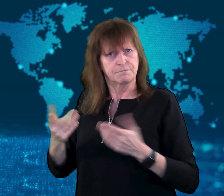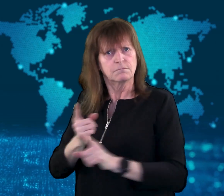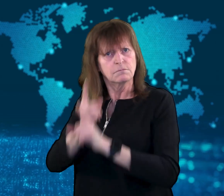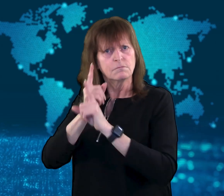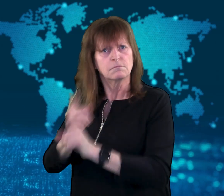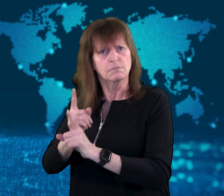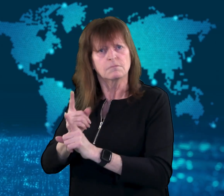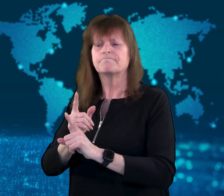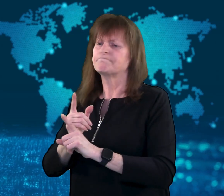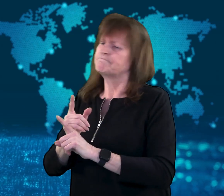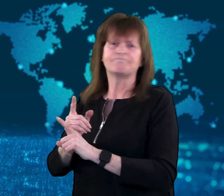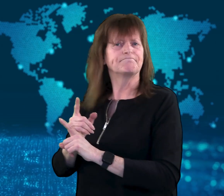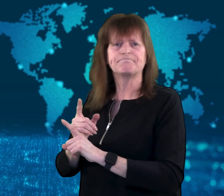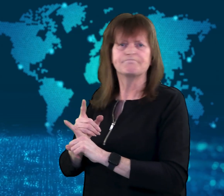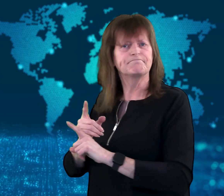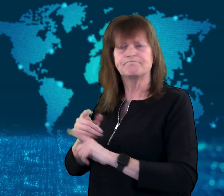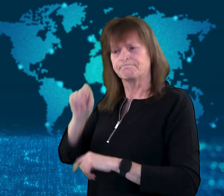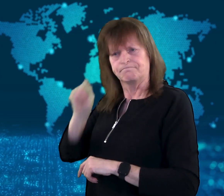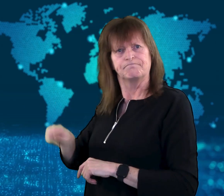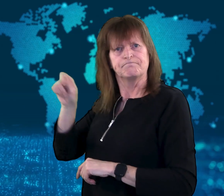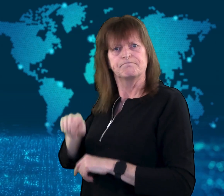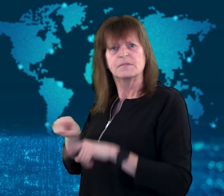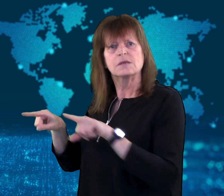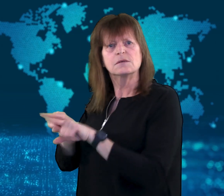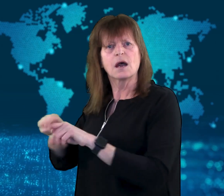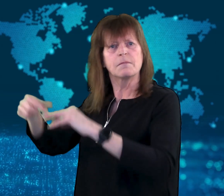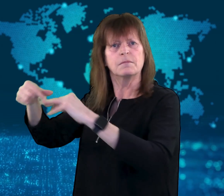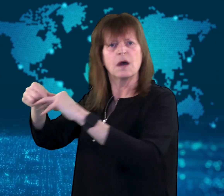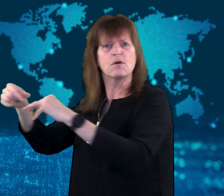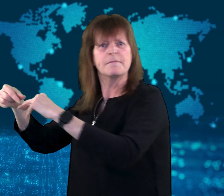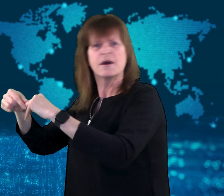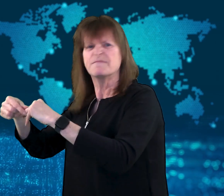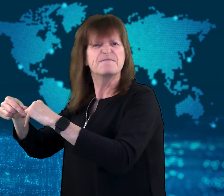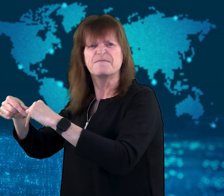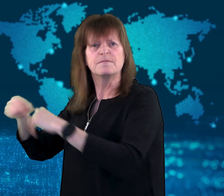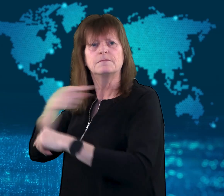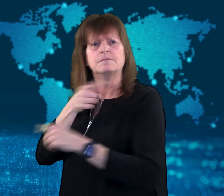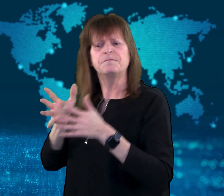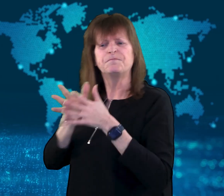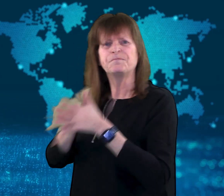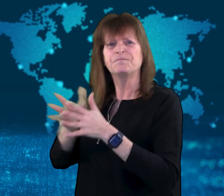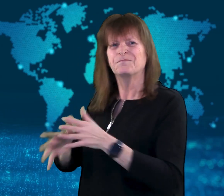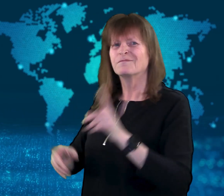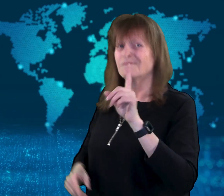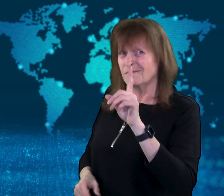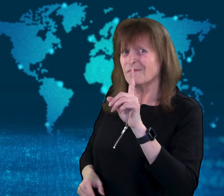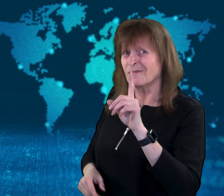While the court court upheld the ban on same-sex marriage,